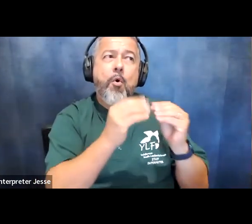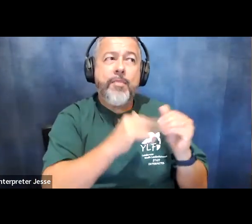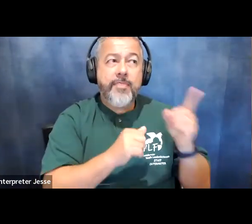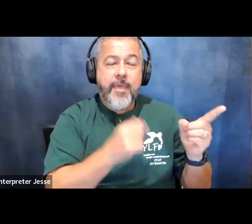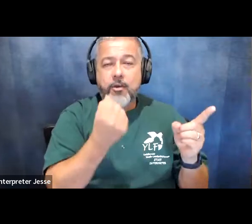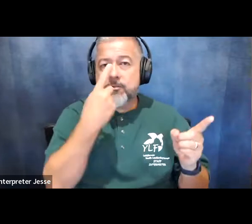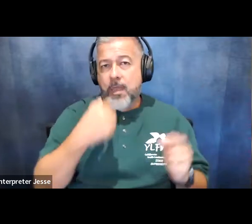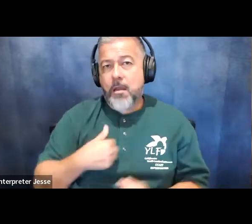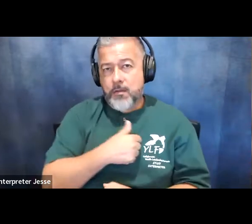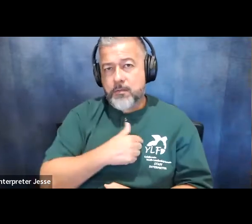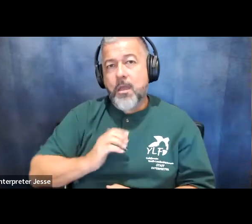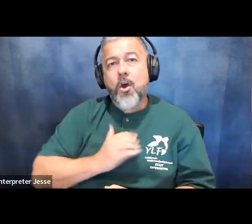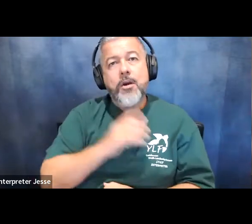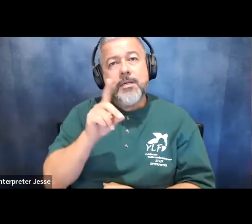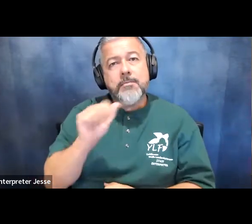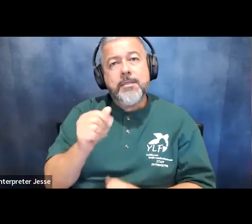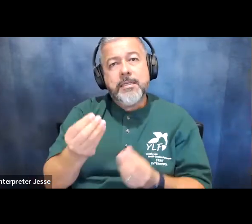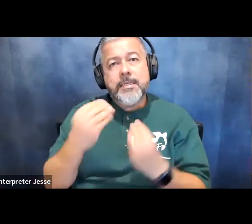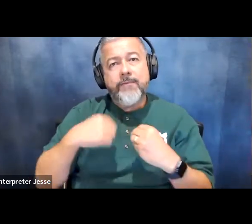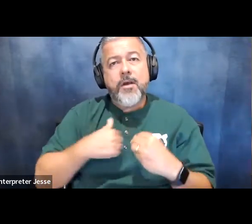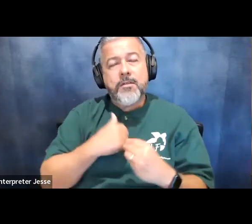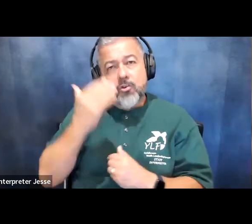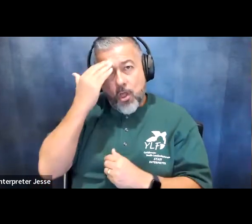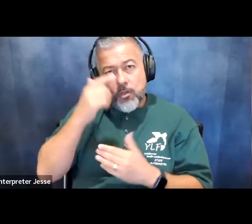our disabilities give us the knowledge of what it's like to feel excluded